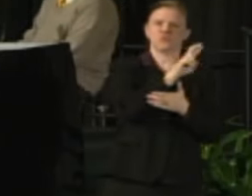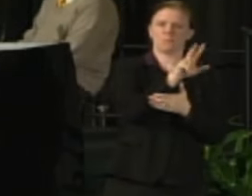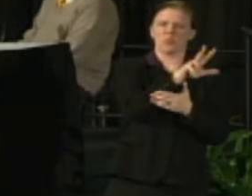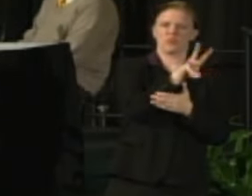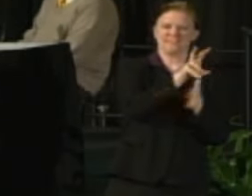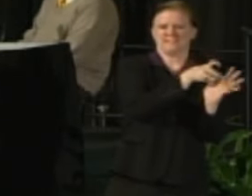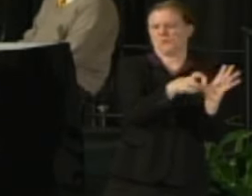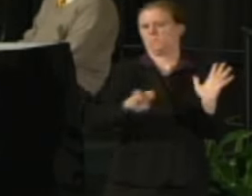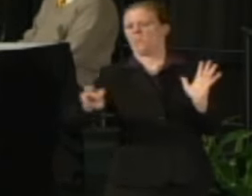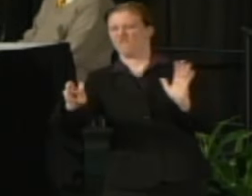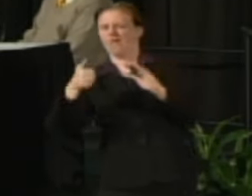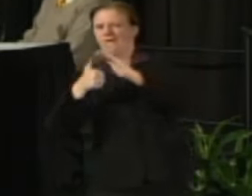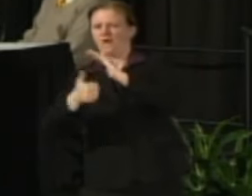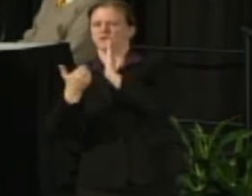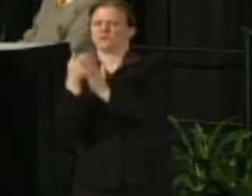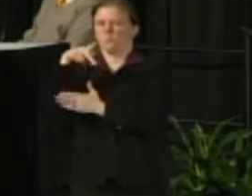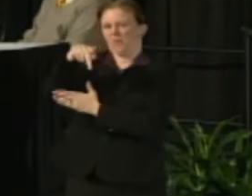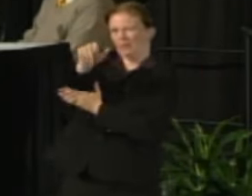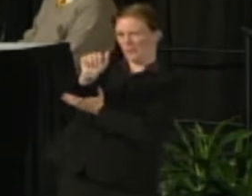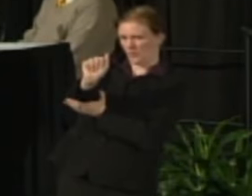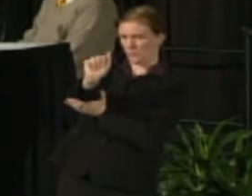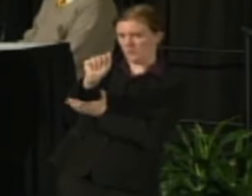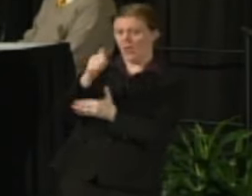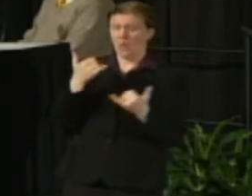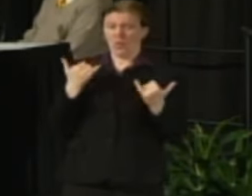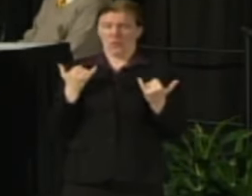The current Board of Regents would become the Board for the new Authority.